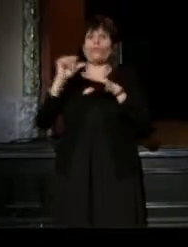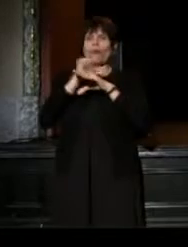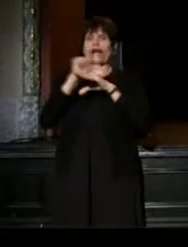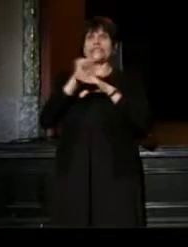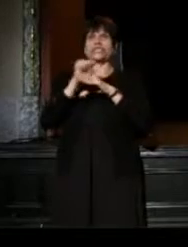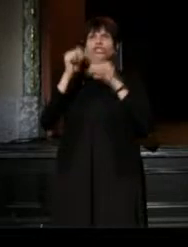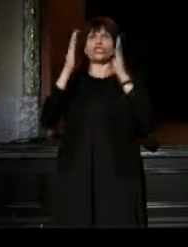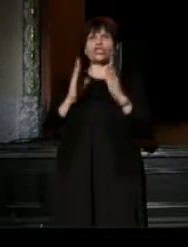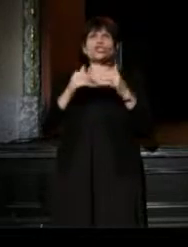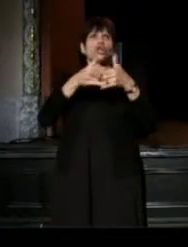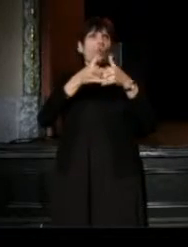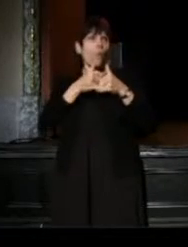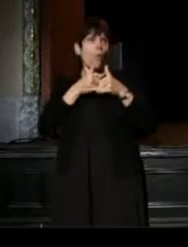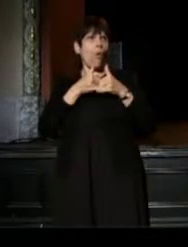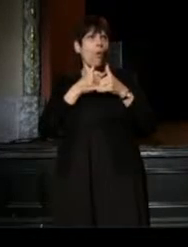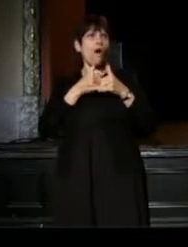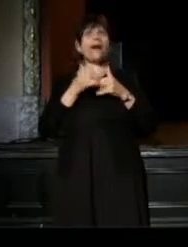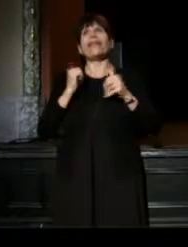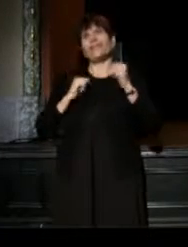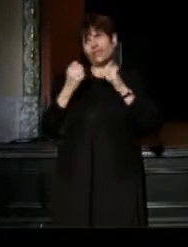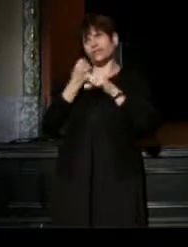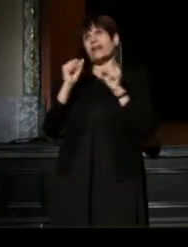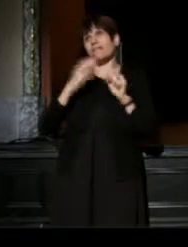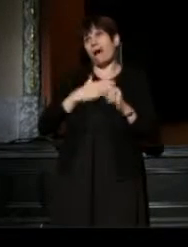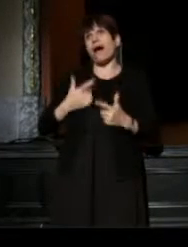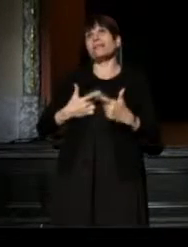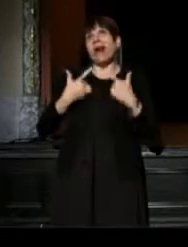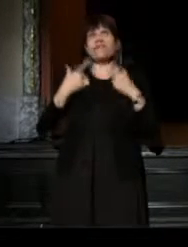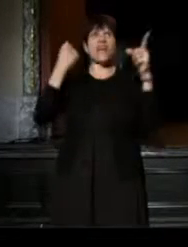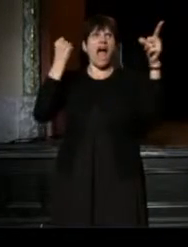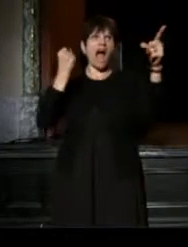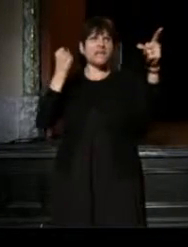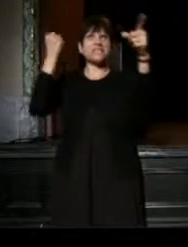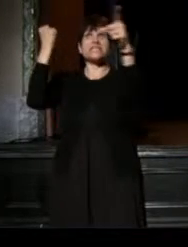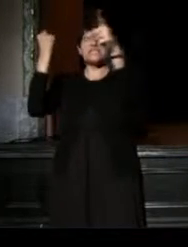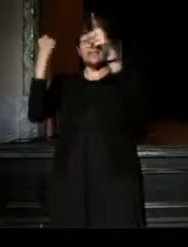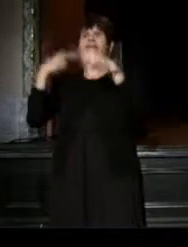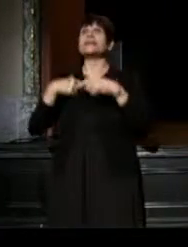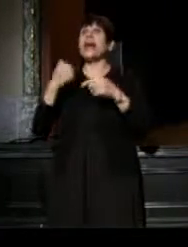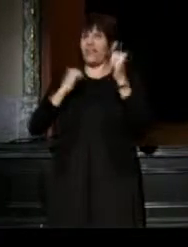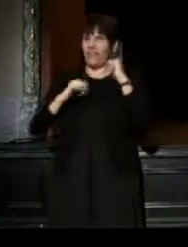Theater saved my life.